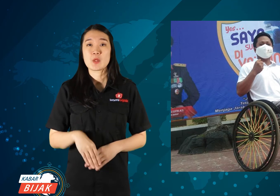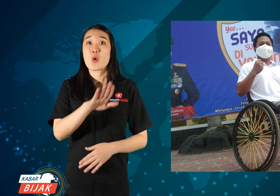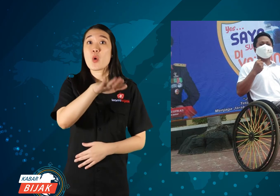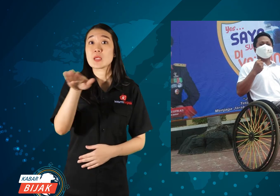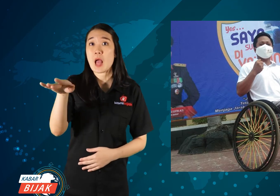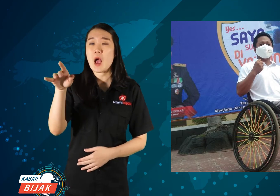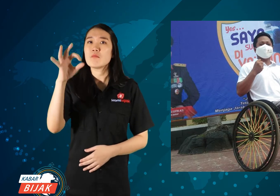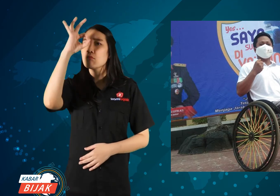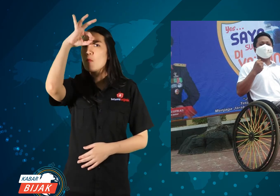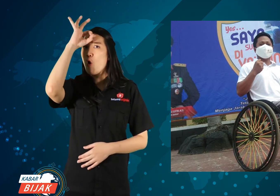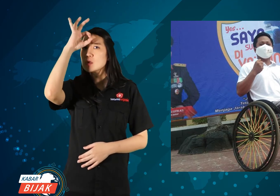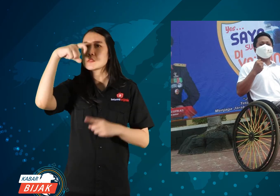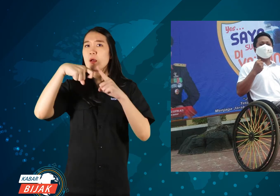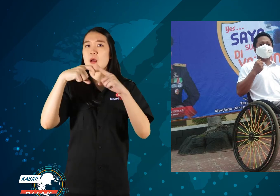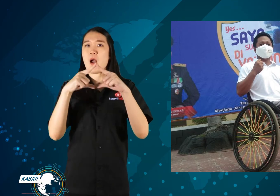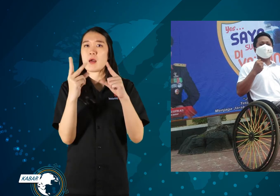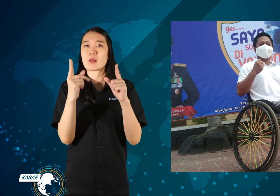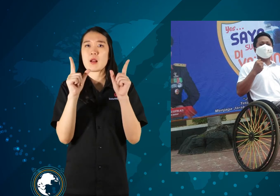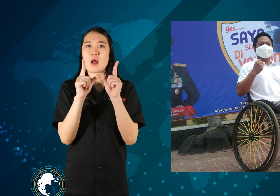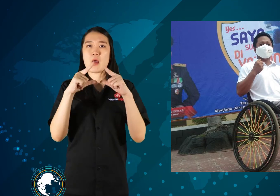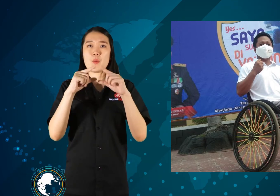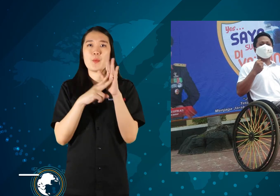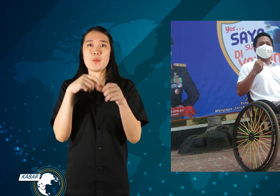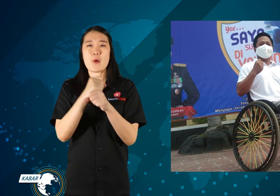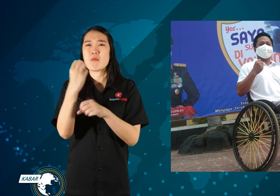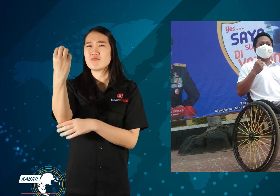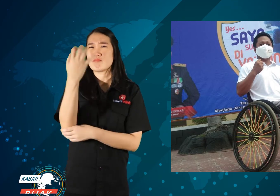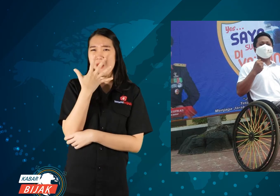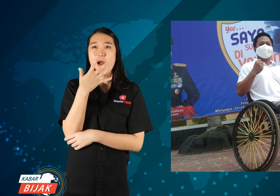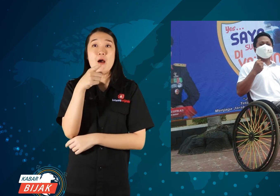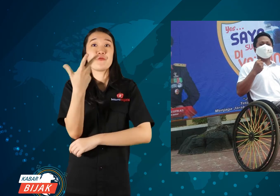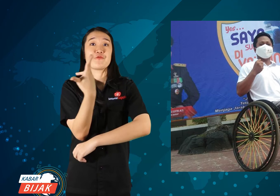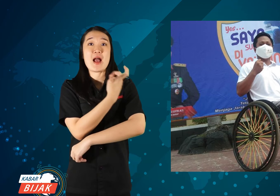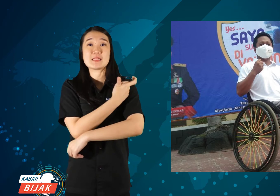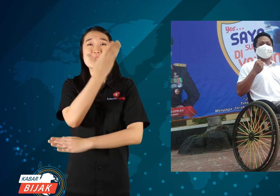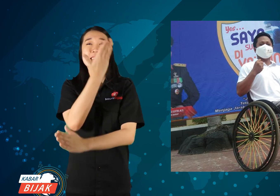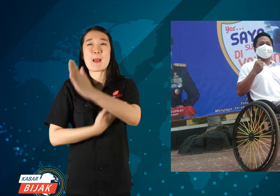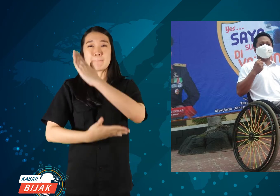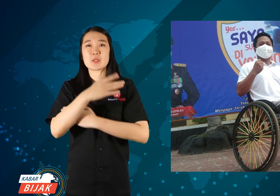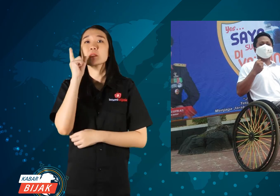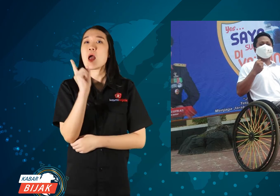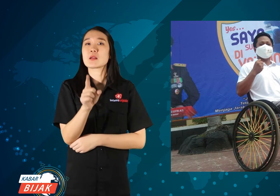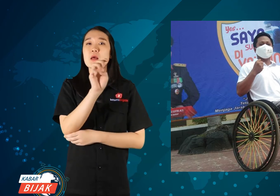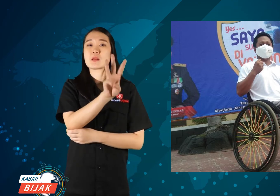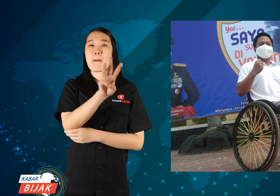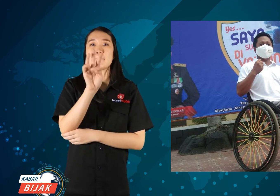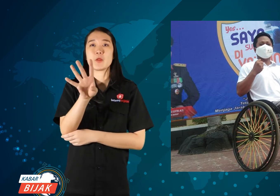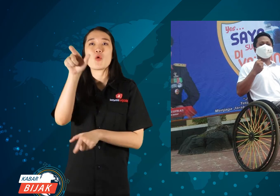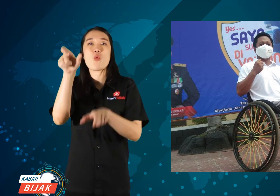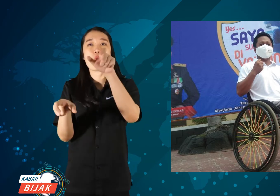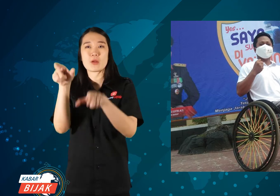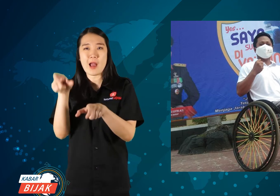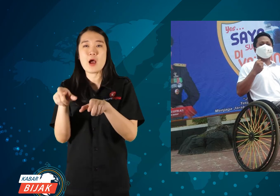By the way, vaccination at the Karawang Police There are 34 people with special disabilities,